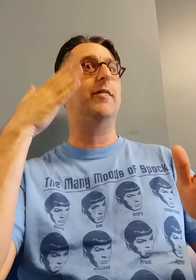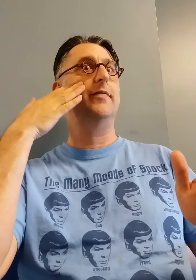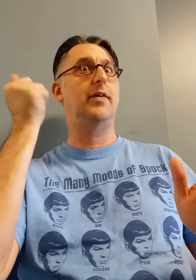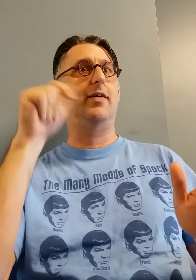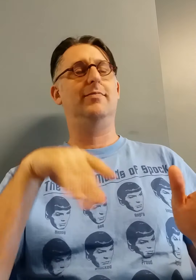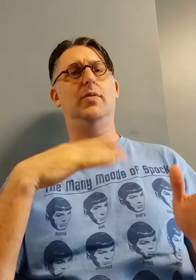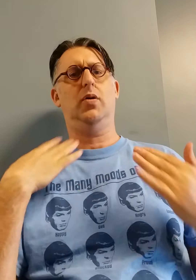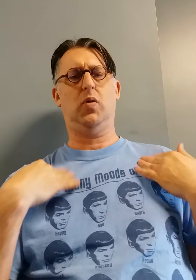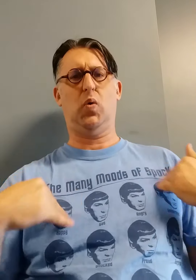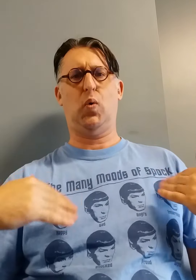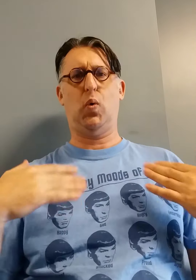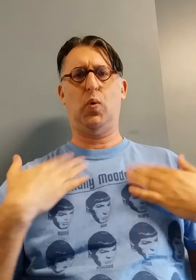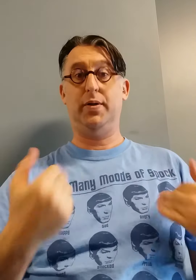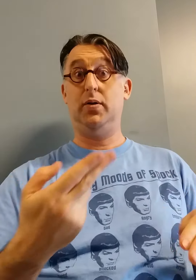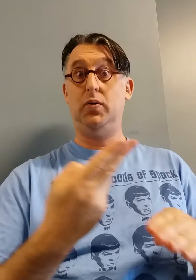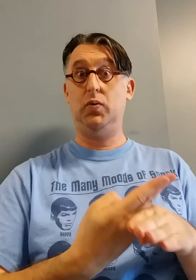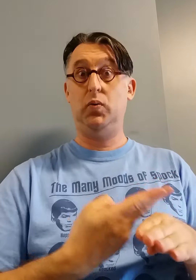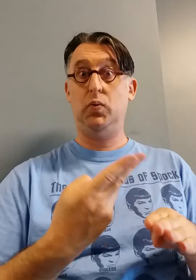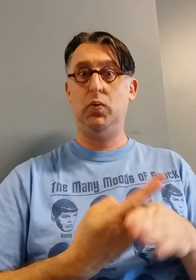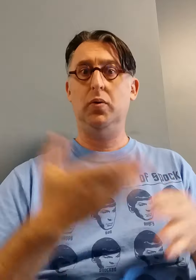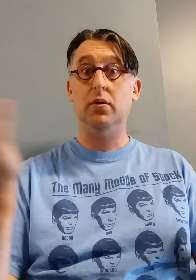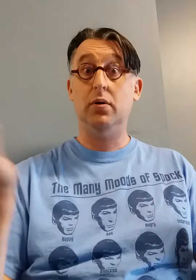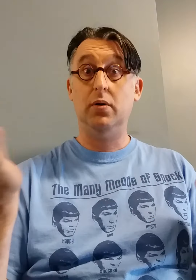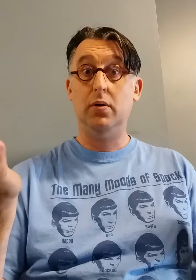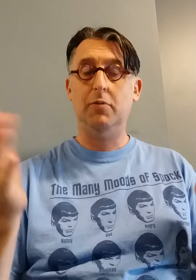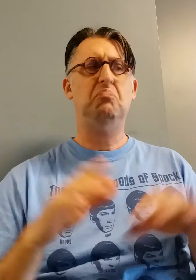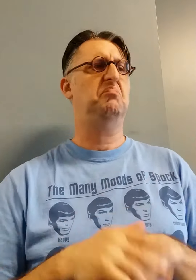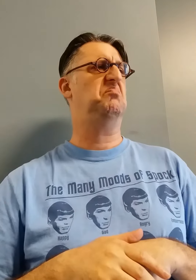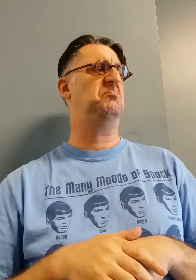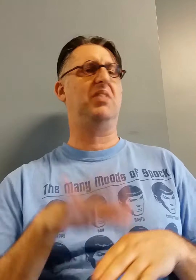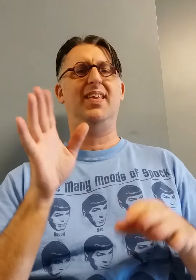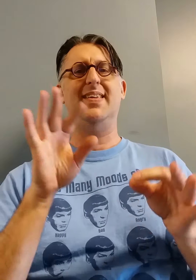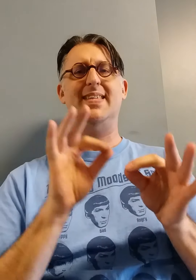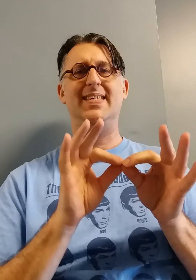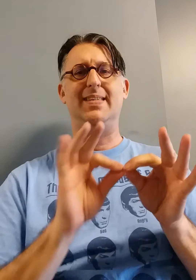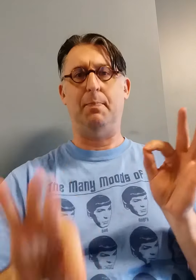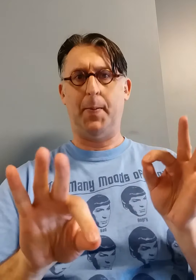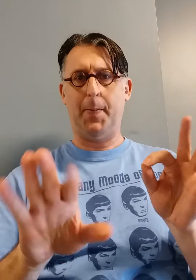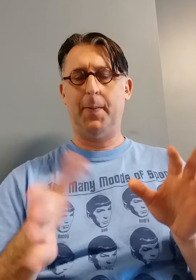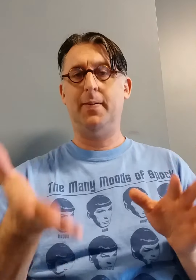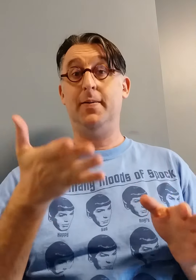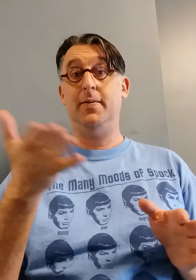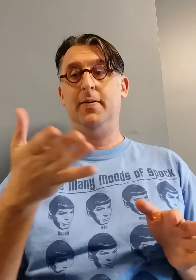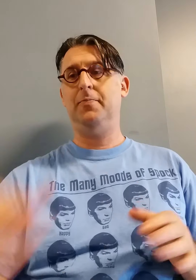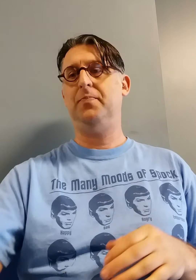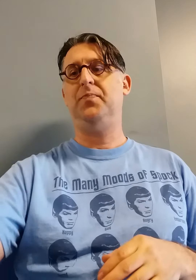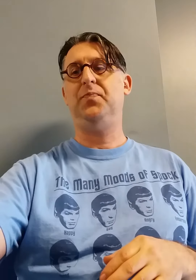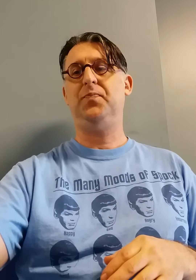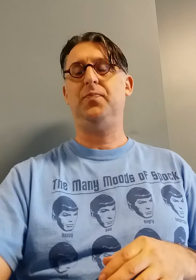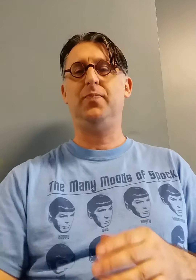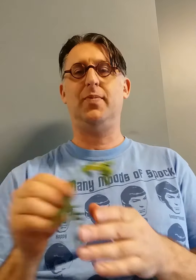Forgot... clothing to wear? Simple...